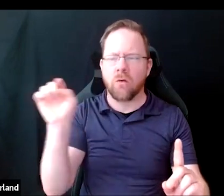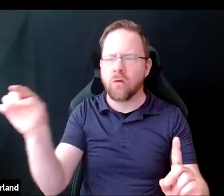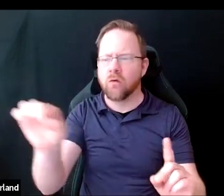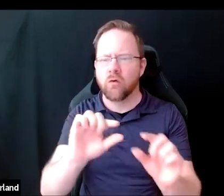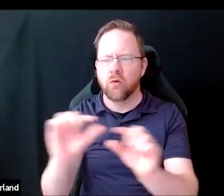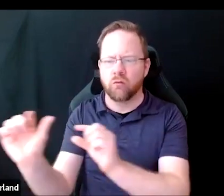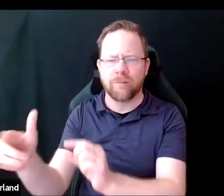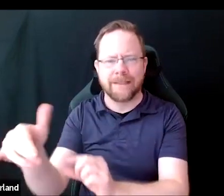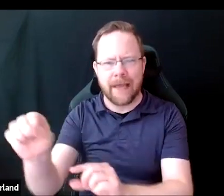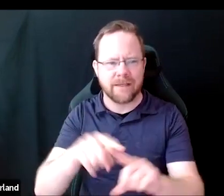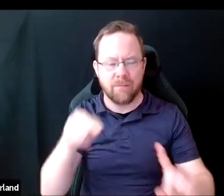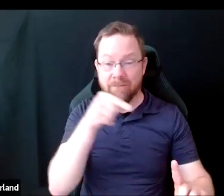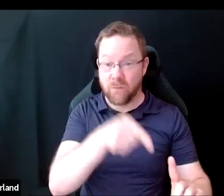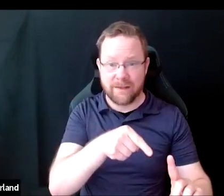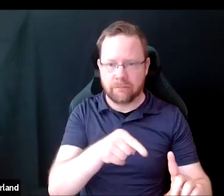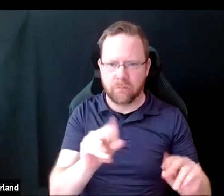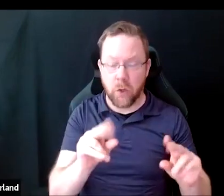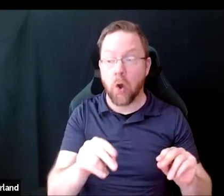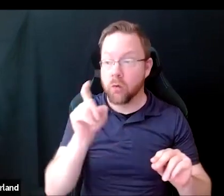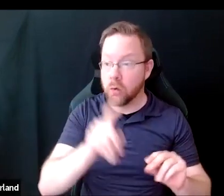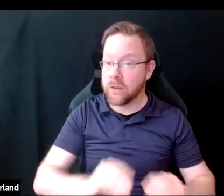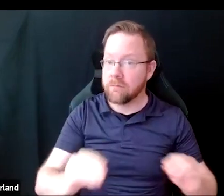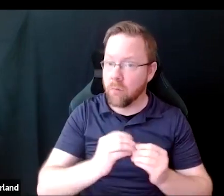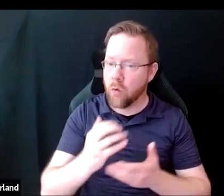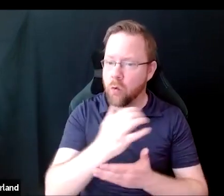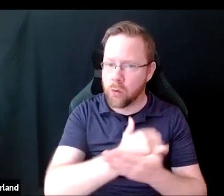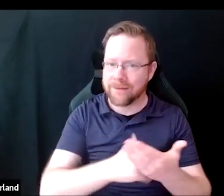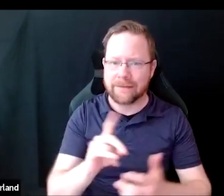There really is a need for more data in this space, in our opinion.